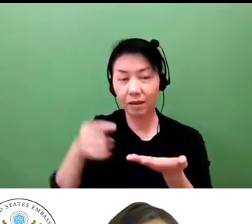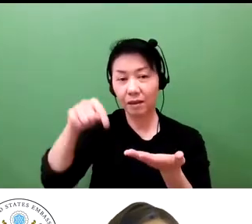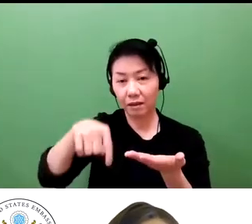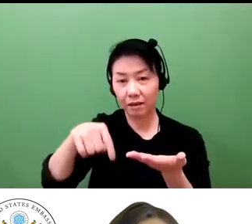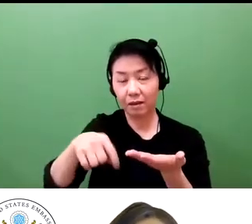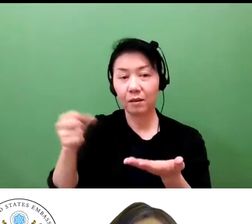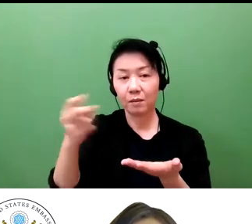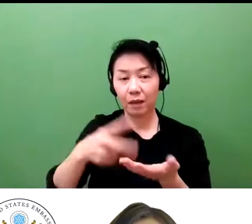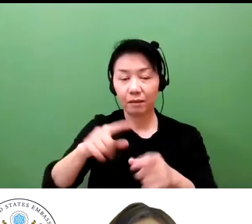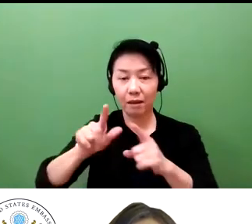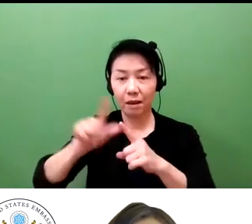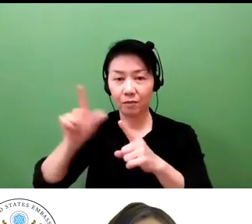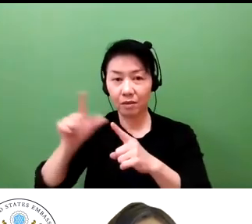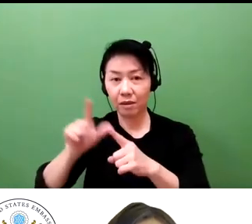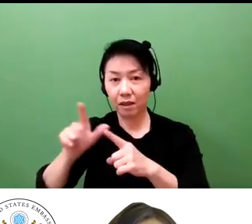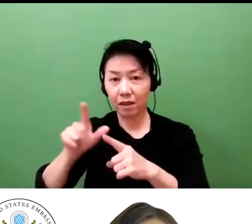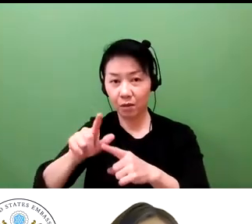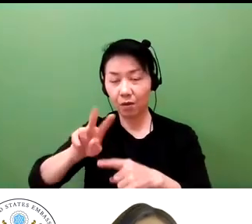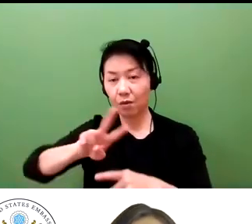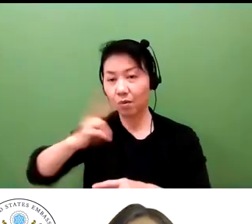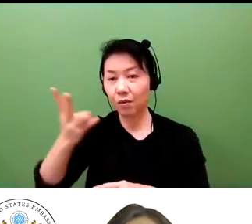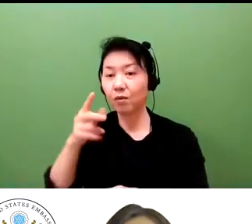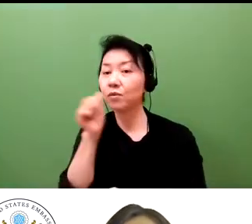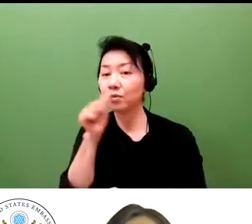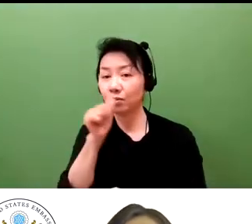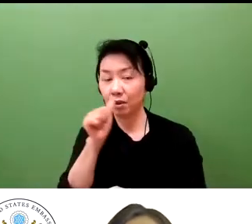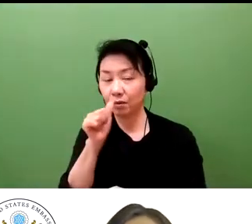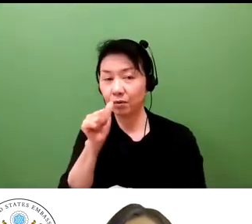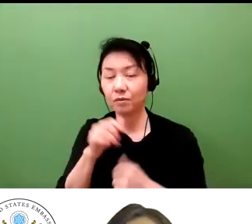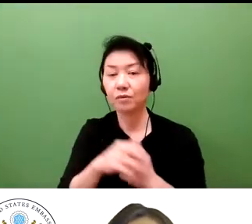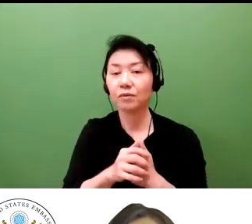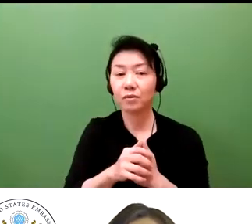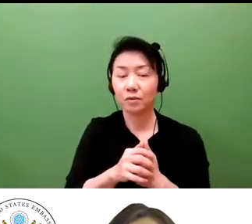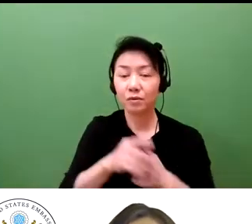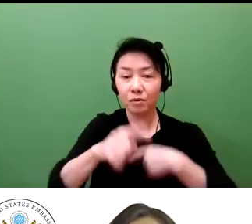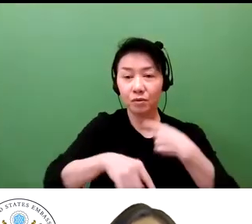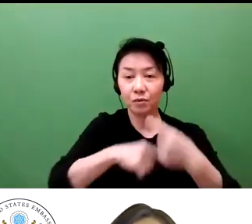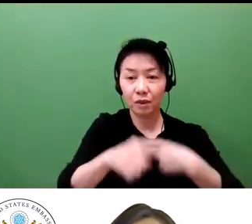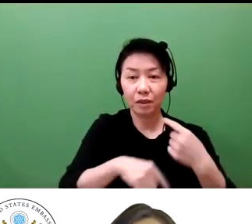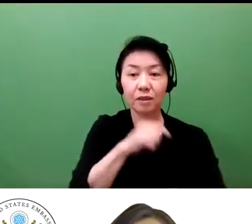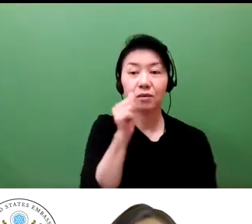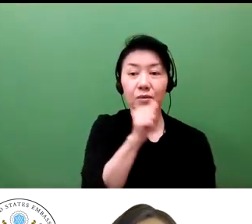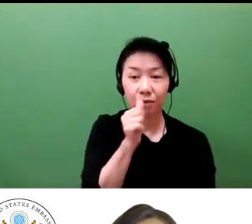For People with Disabilities and our simultaneous interpreters and technicians at NHK.